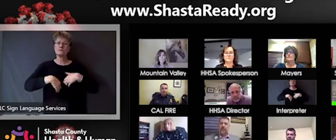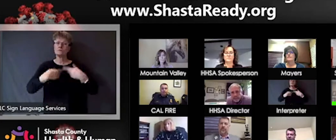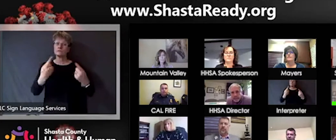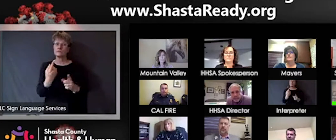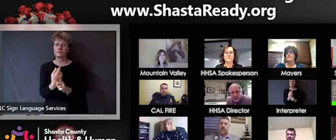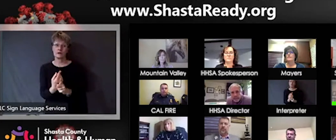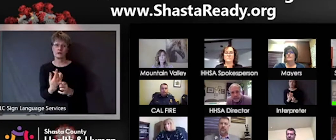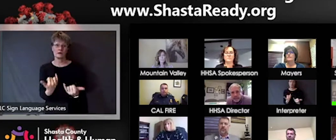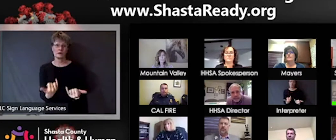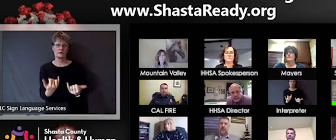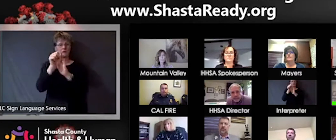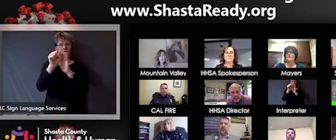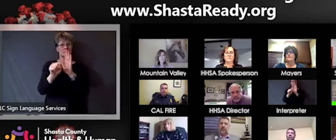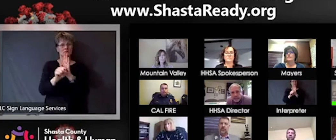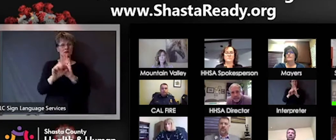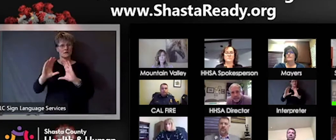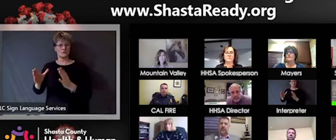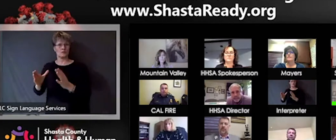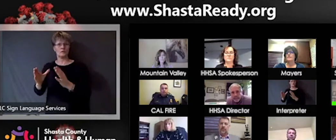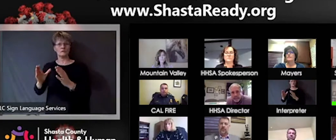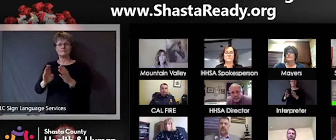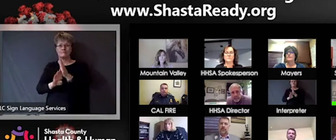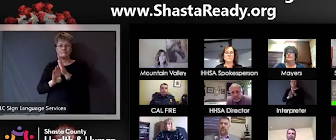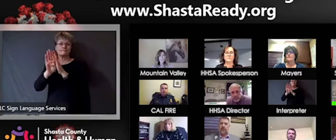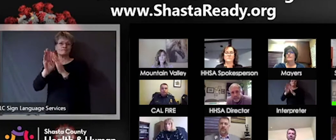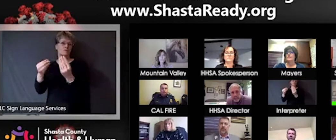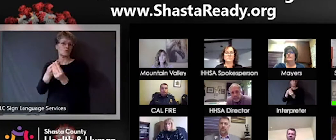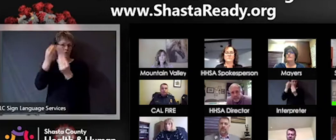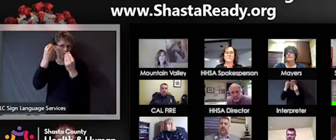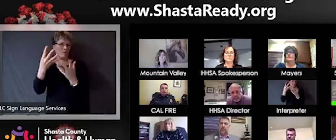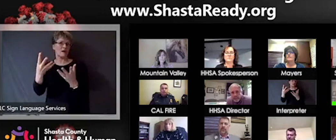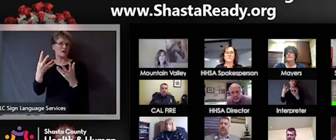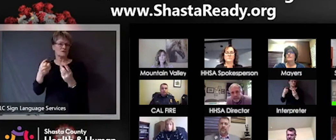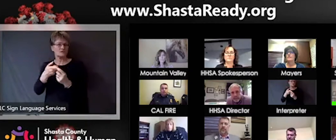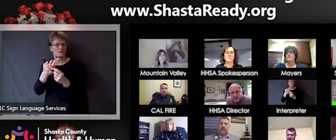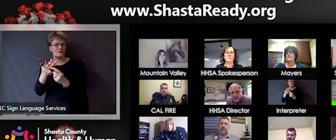information in the next couple days. we have our own thoughts about that, but I